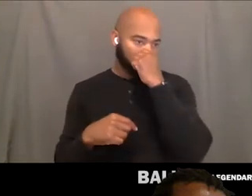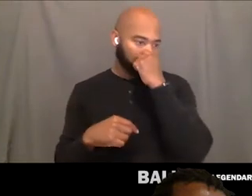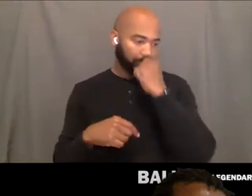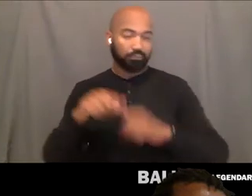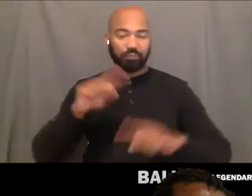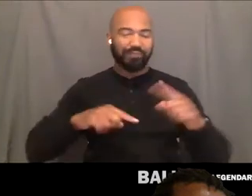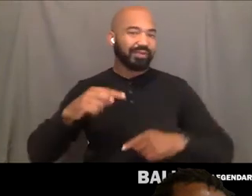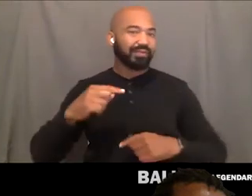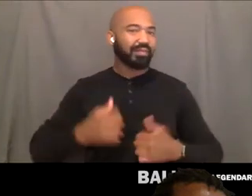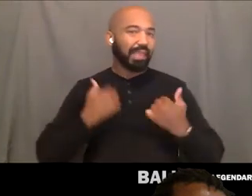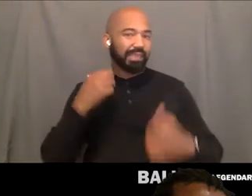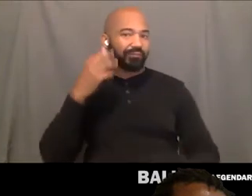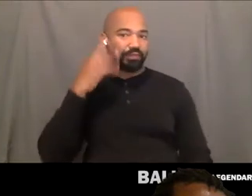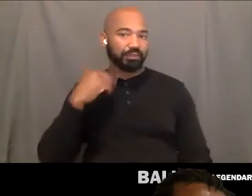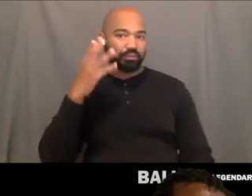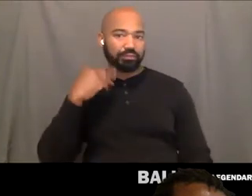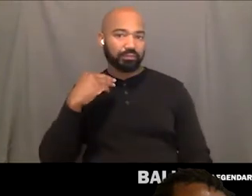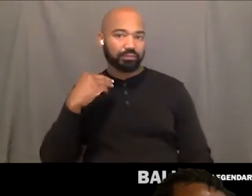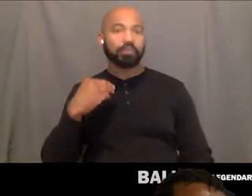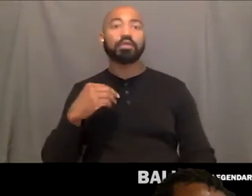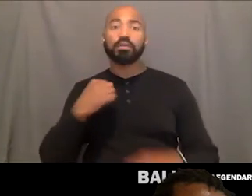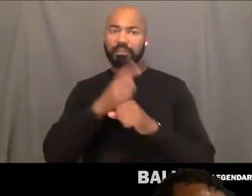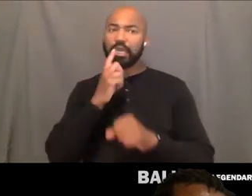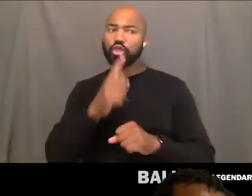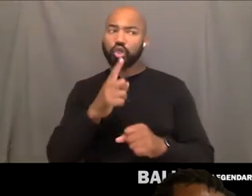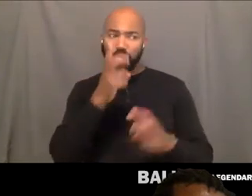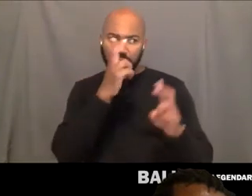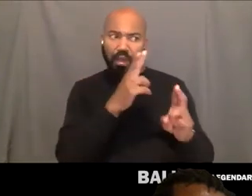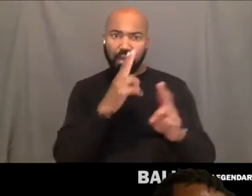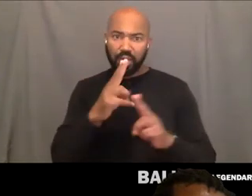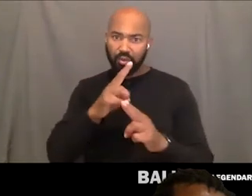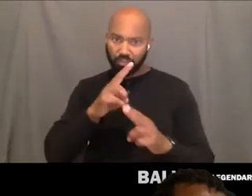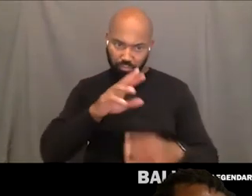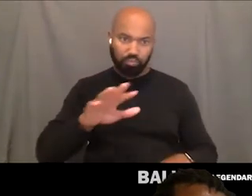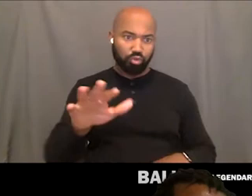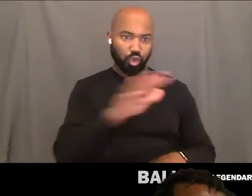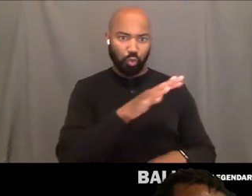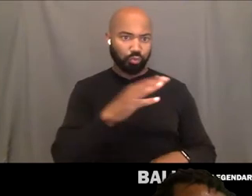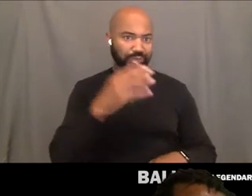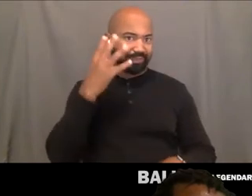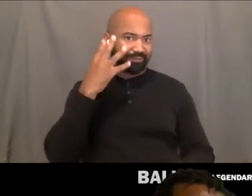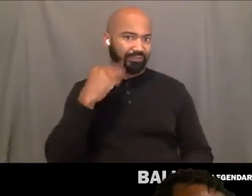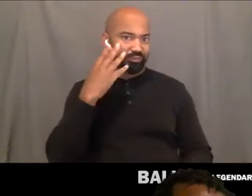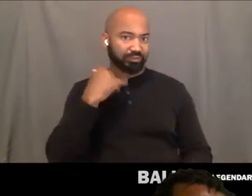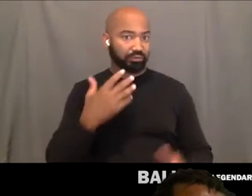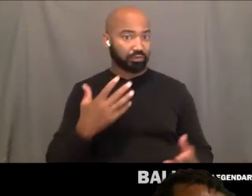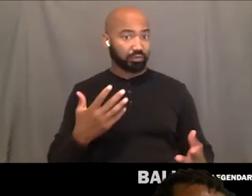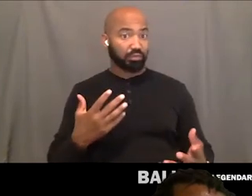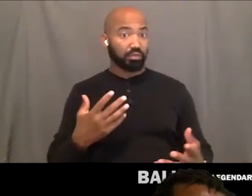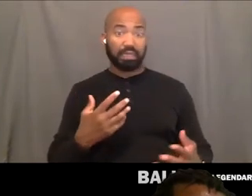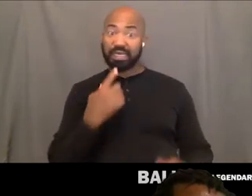and we have give, you know, credit to those. So, I'm, I'm pressed to be like I can't deal with you today.